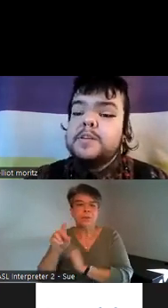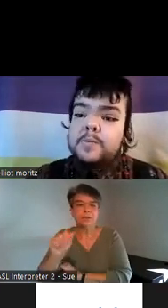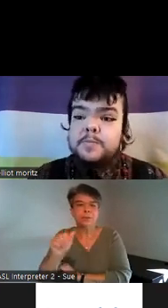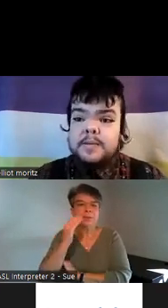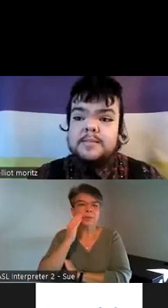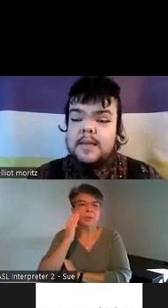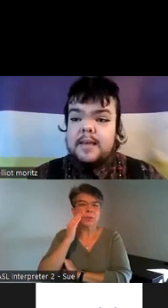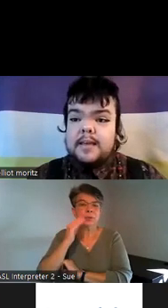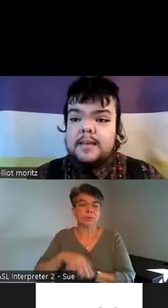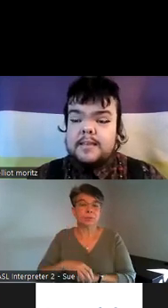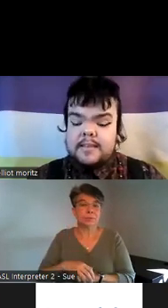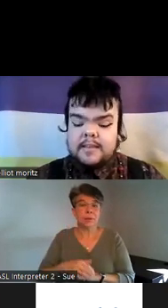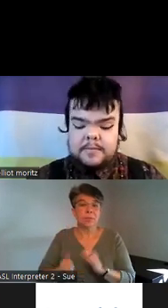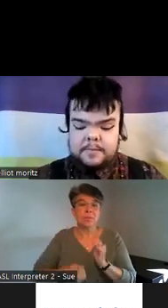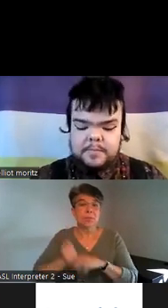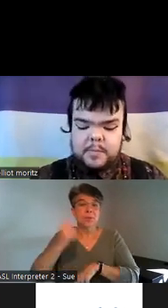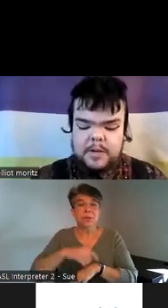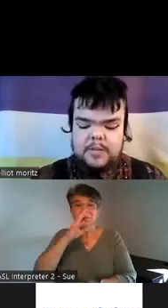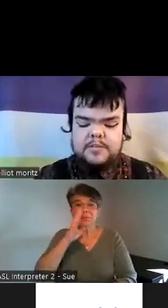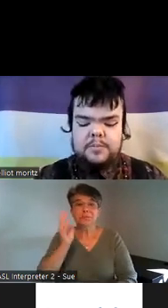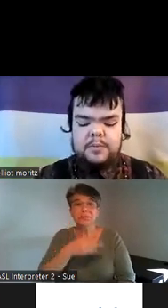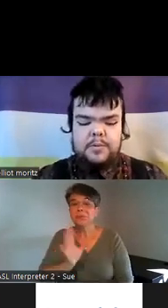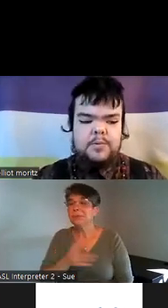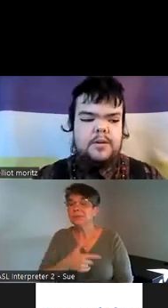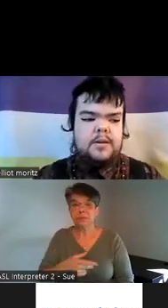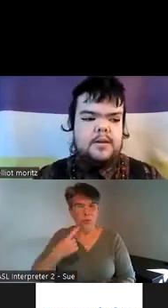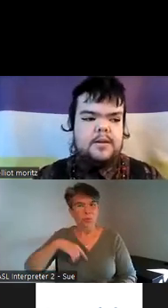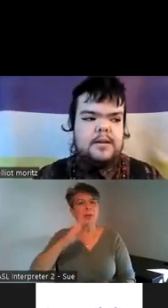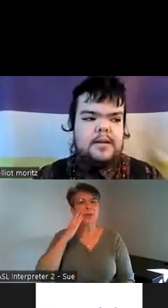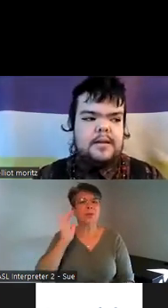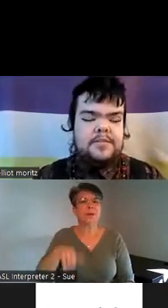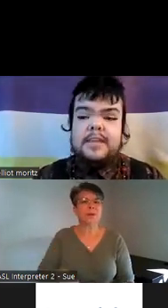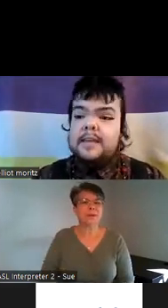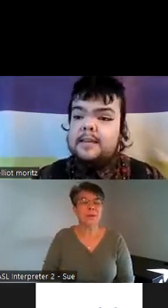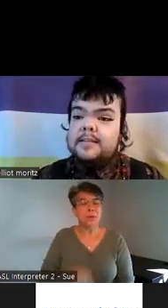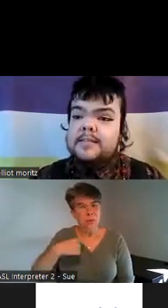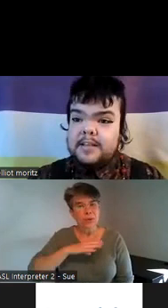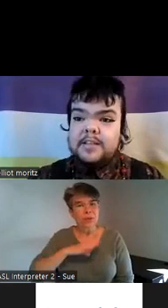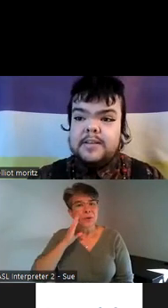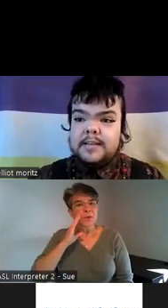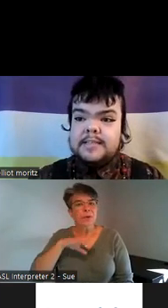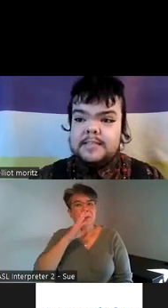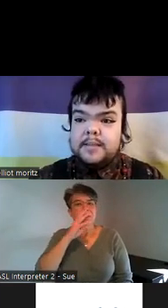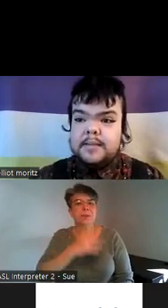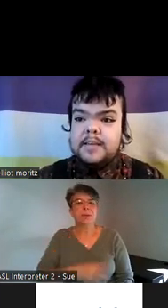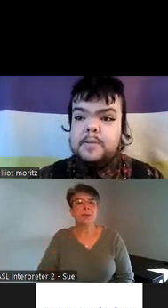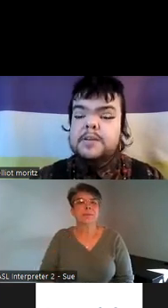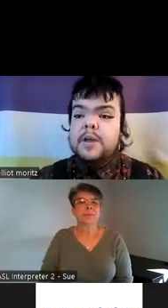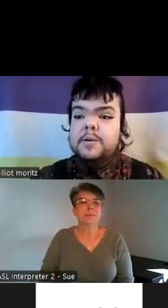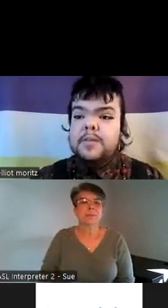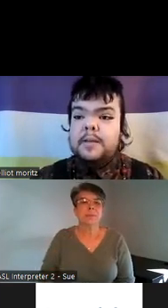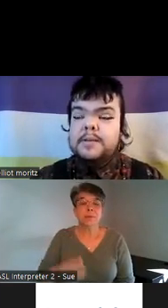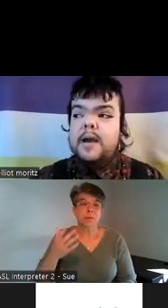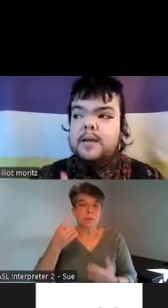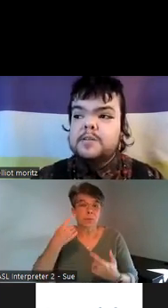know this because like we know this through the cycle of inaccessibility we know that because